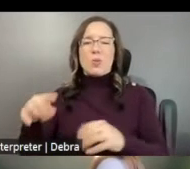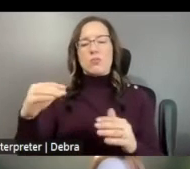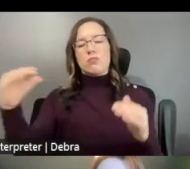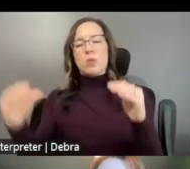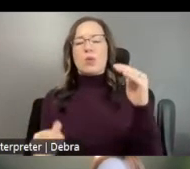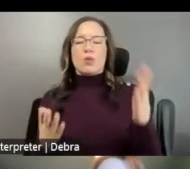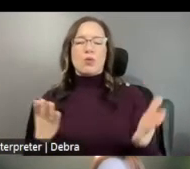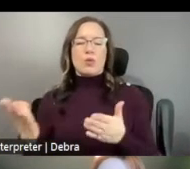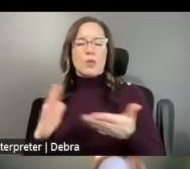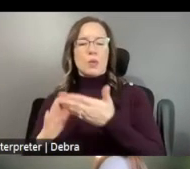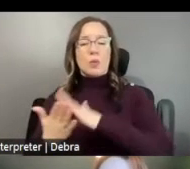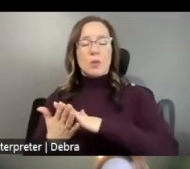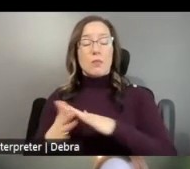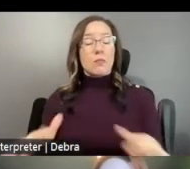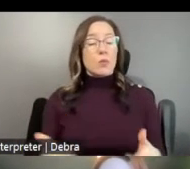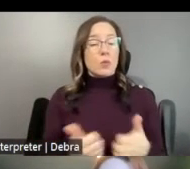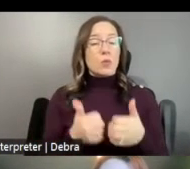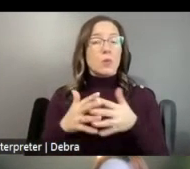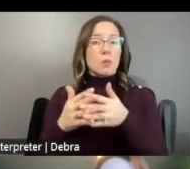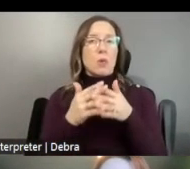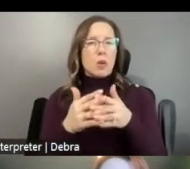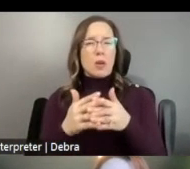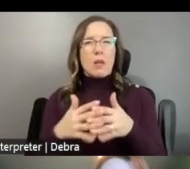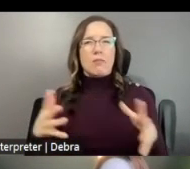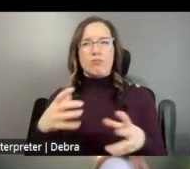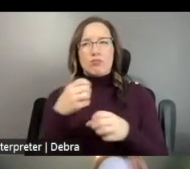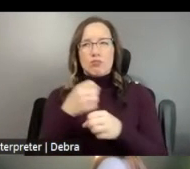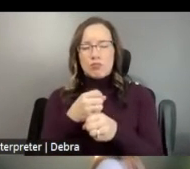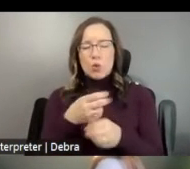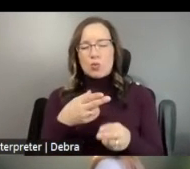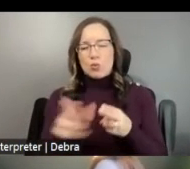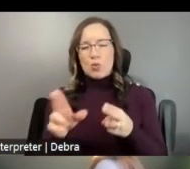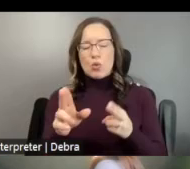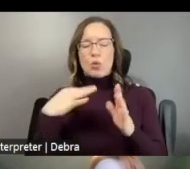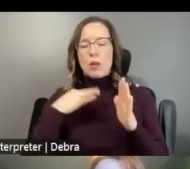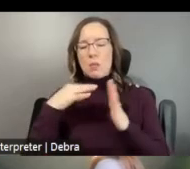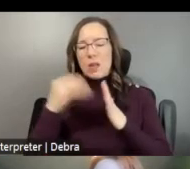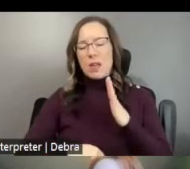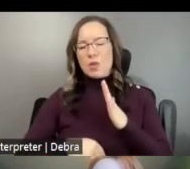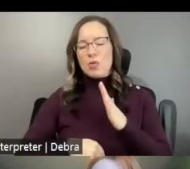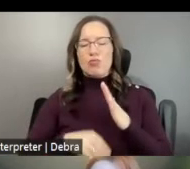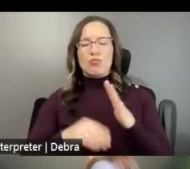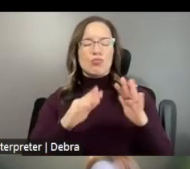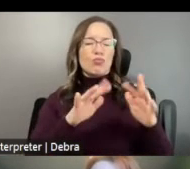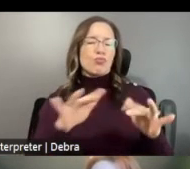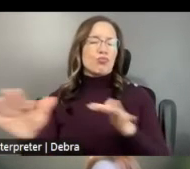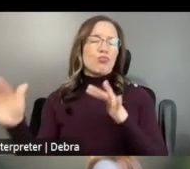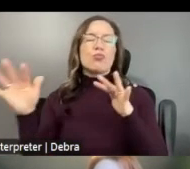AMERICA FEATURES AN ABBREVIATED APPLICATION, A ROBUST STRUCTURE OF TECHNICAL ASSISTANCE,